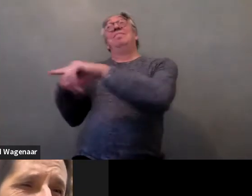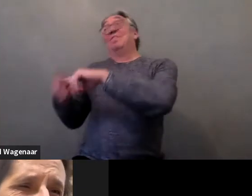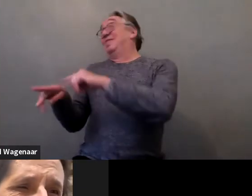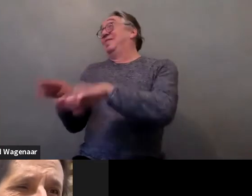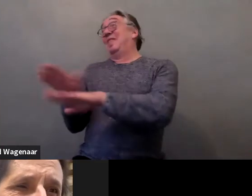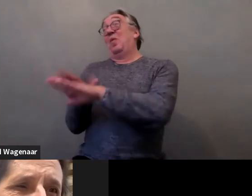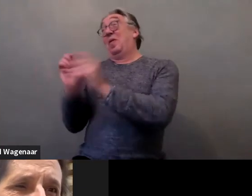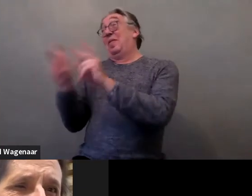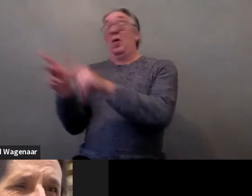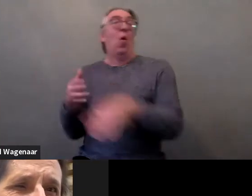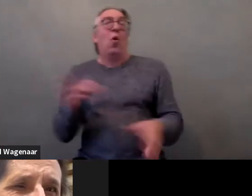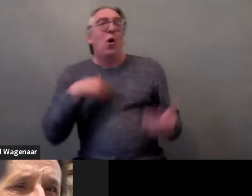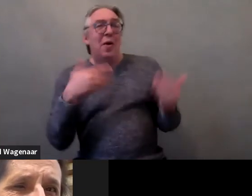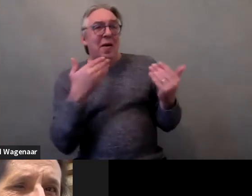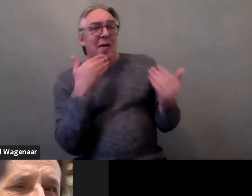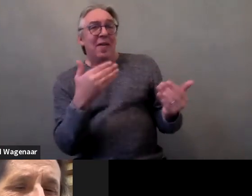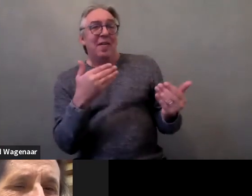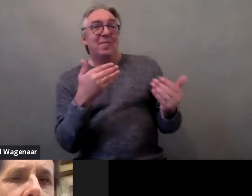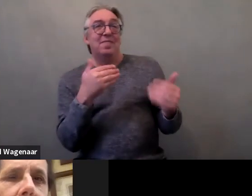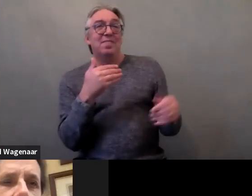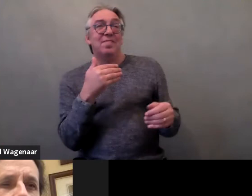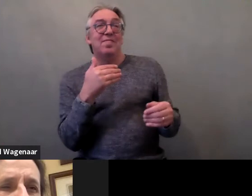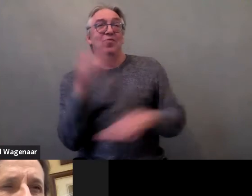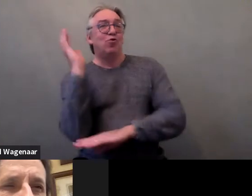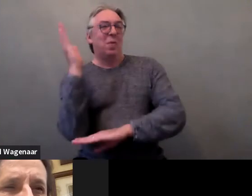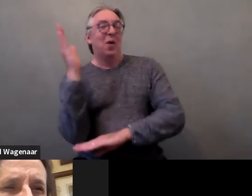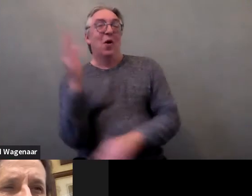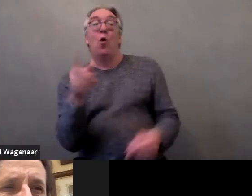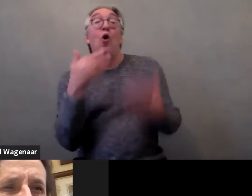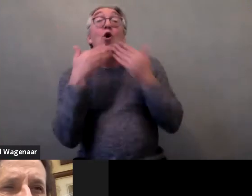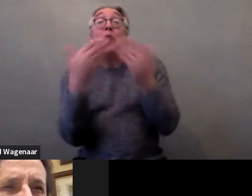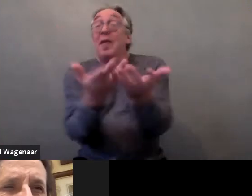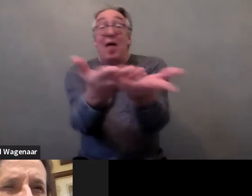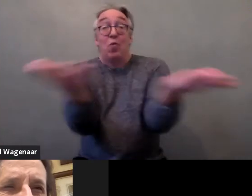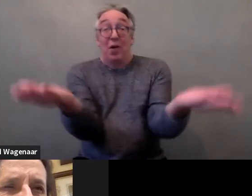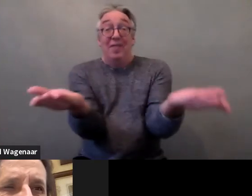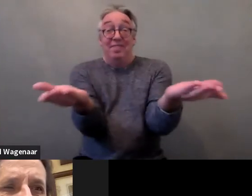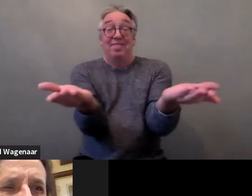I'm thanking everybody for allowing me to be here. Thank you.